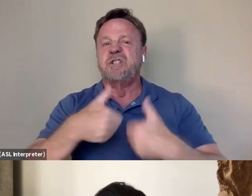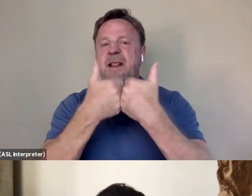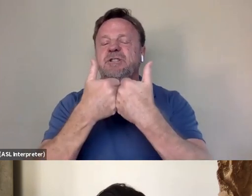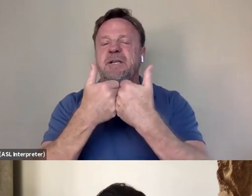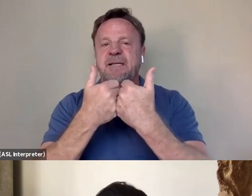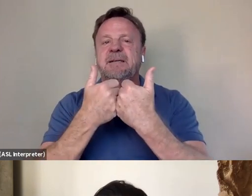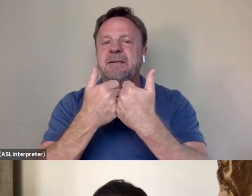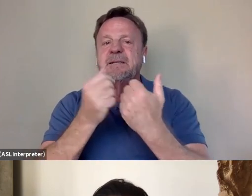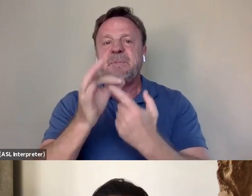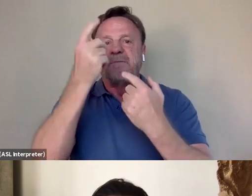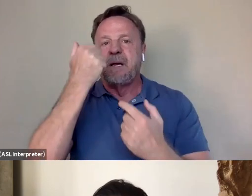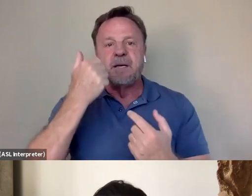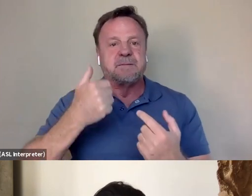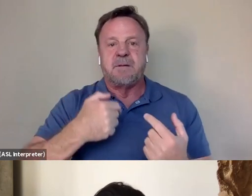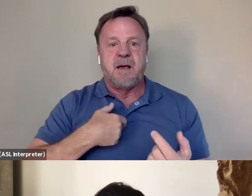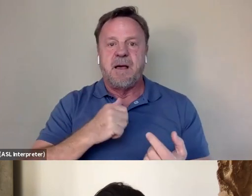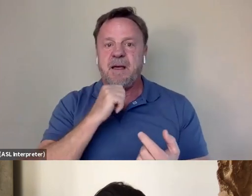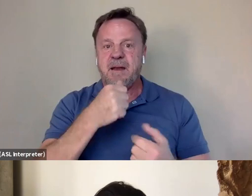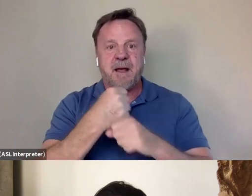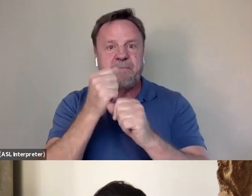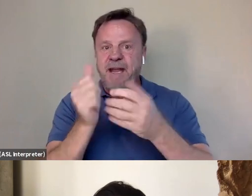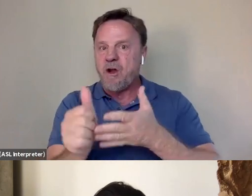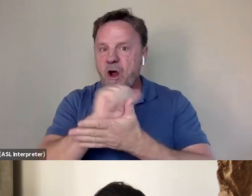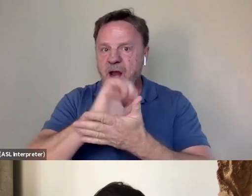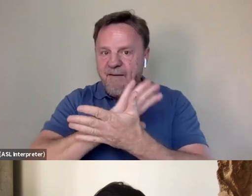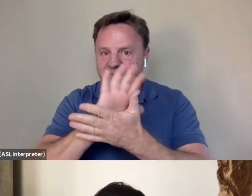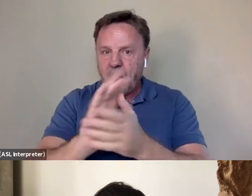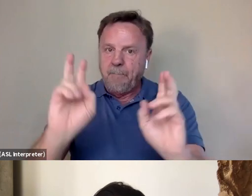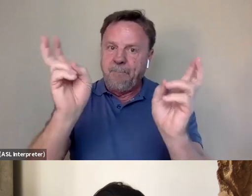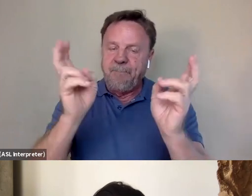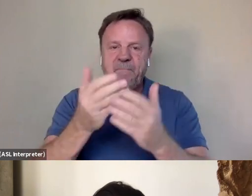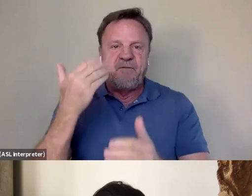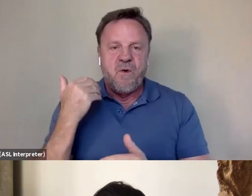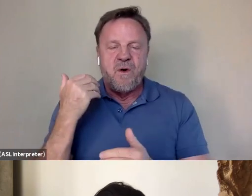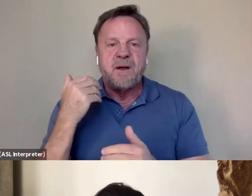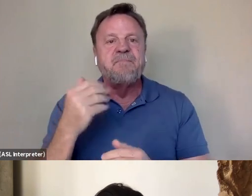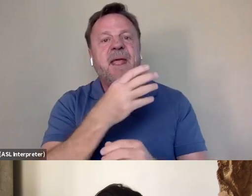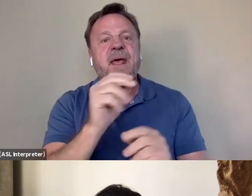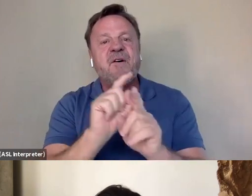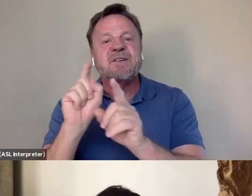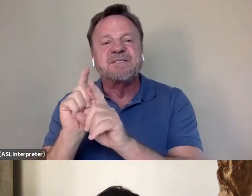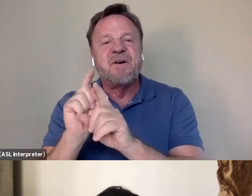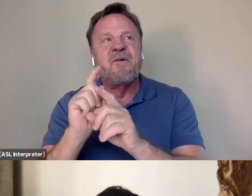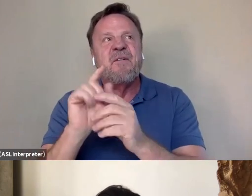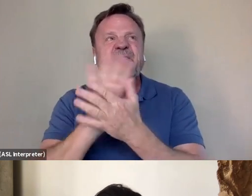especially because I hadn't made a Arco film per say before also, you know, and films change all the time